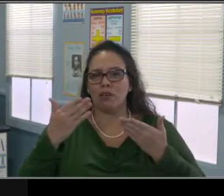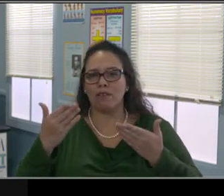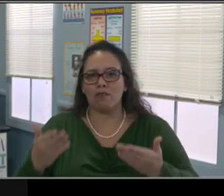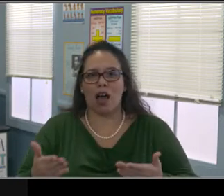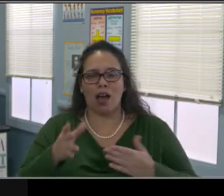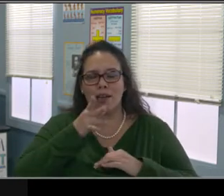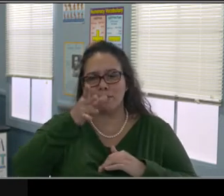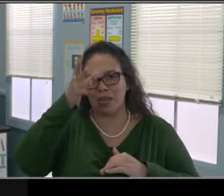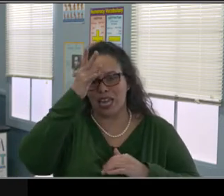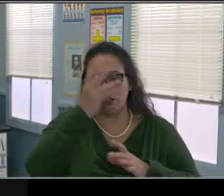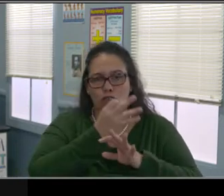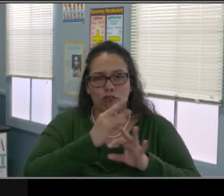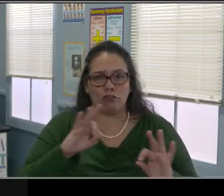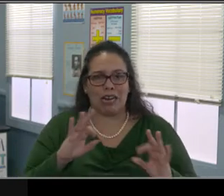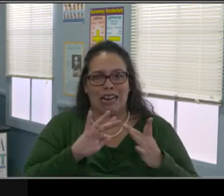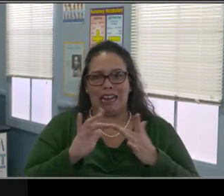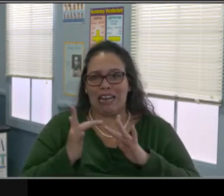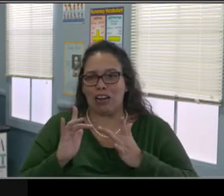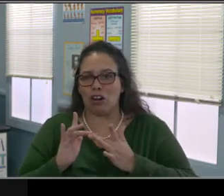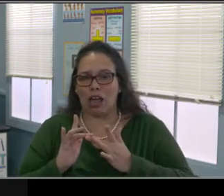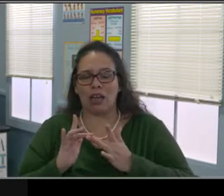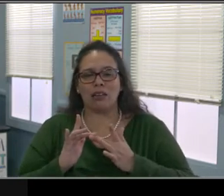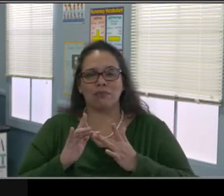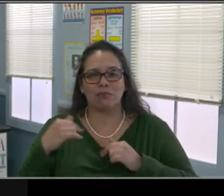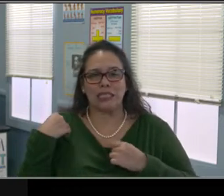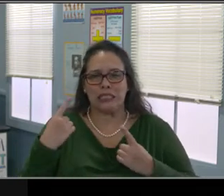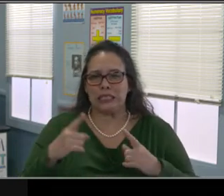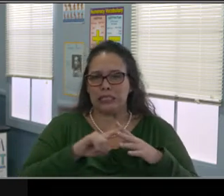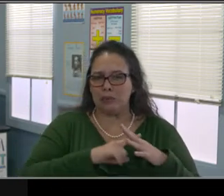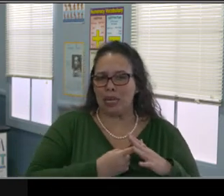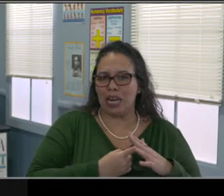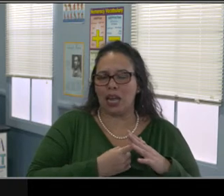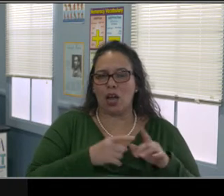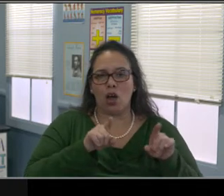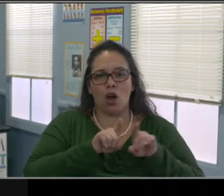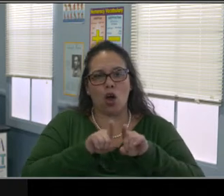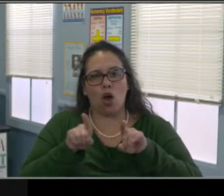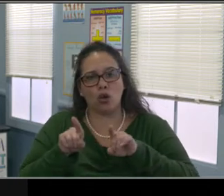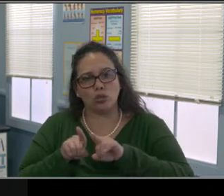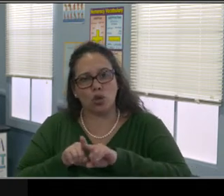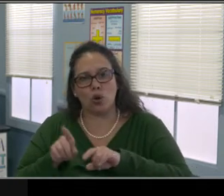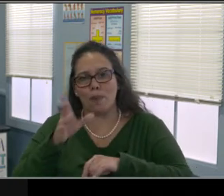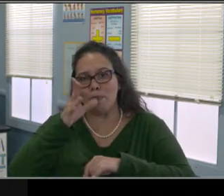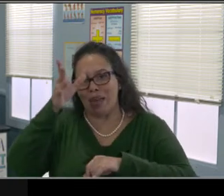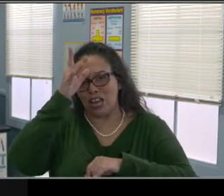between the school and the parents. Speech occupational therapies,